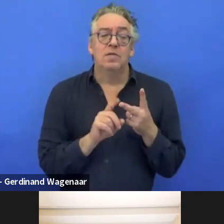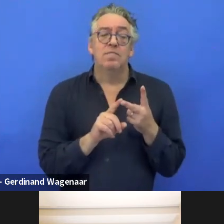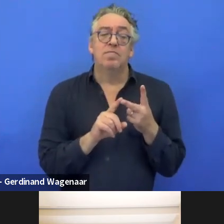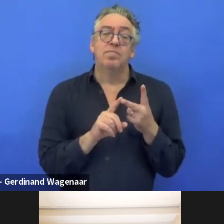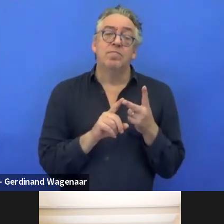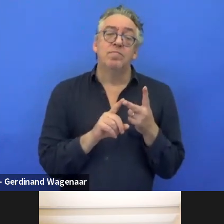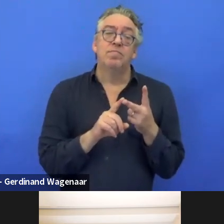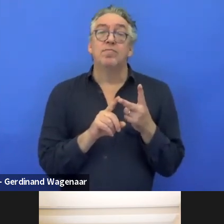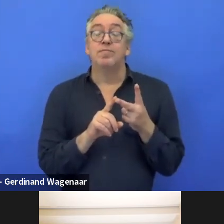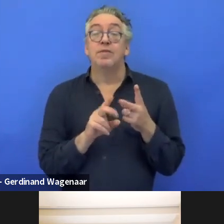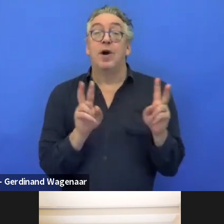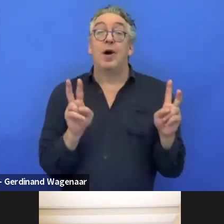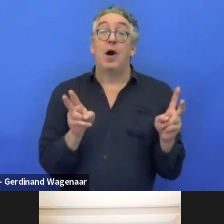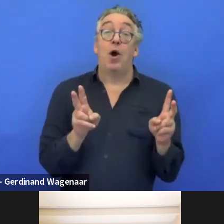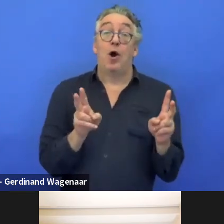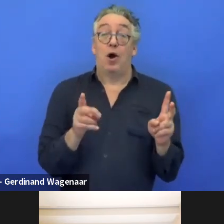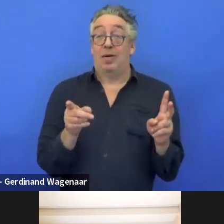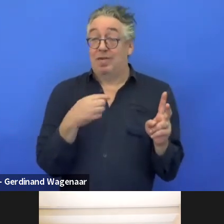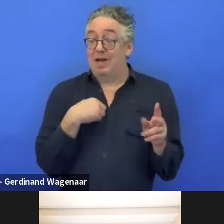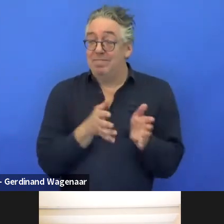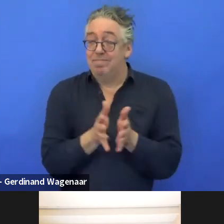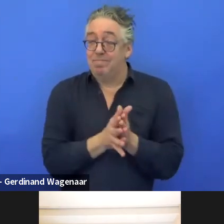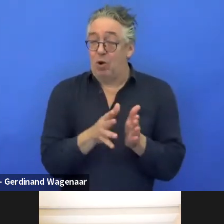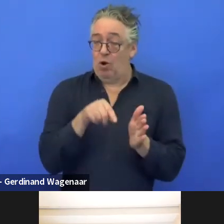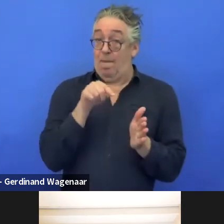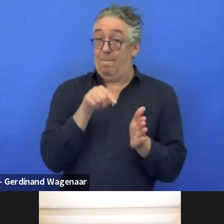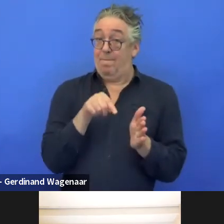in this project I was mentioning, in the beginning, we make clear